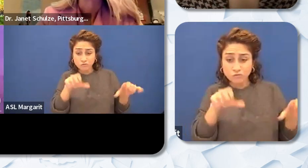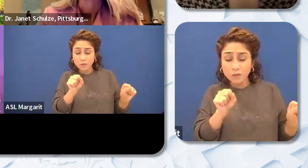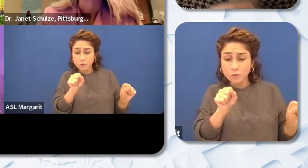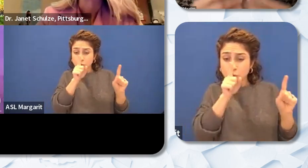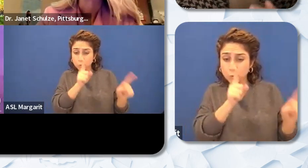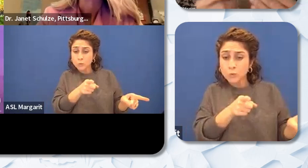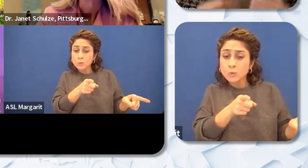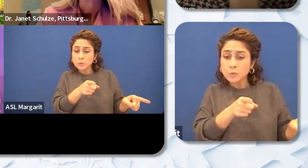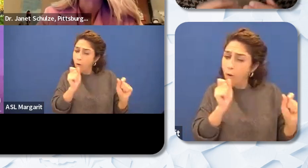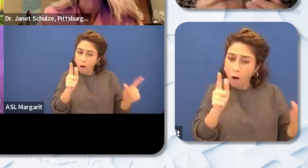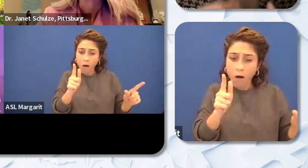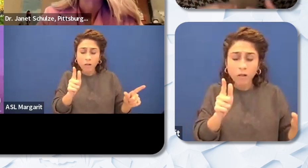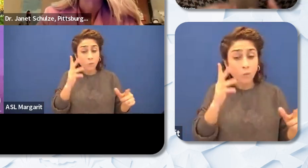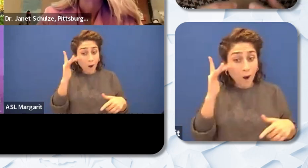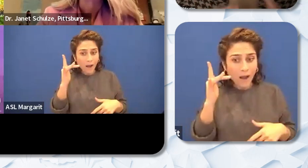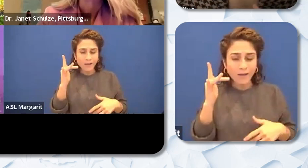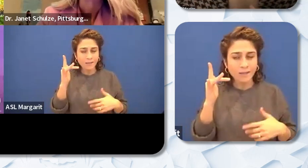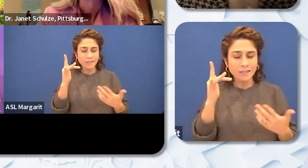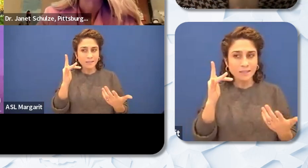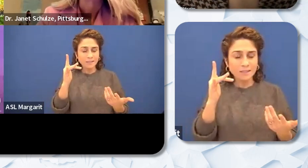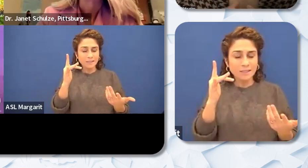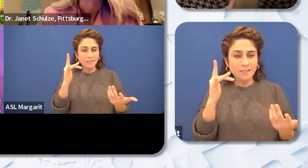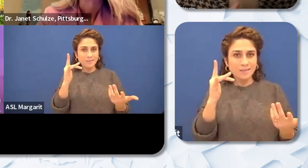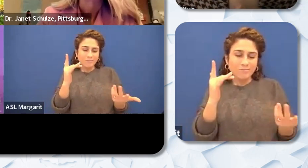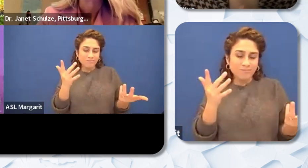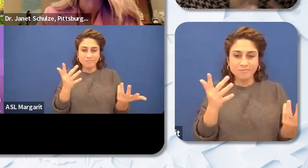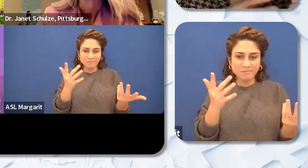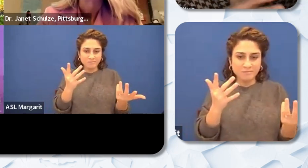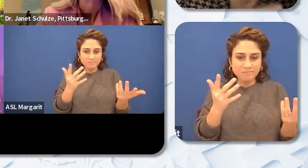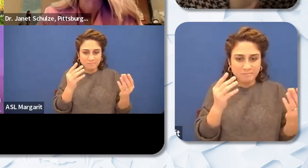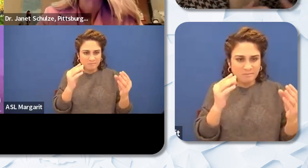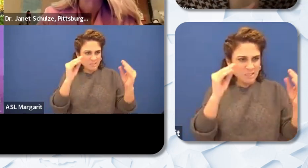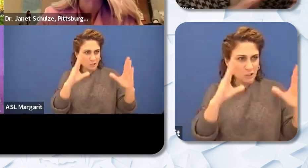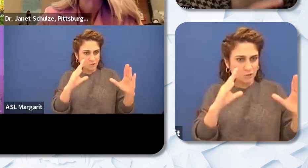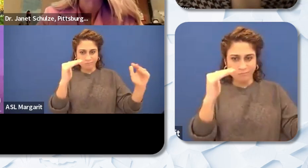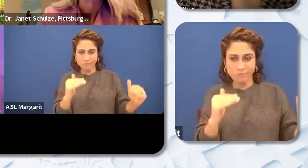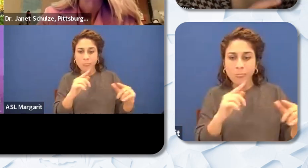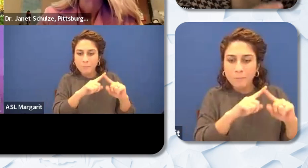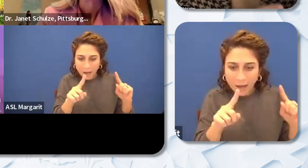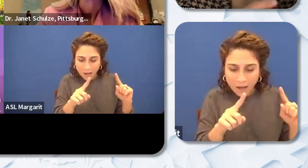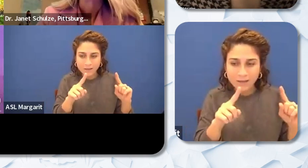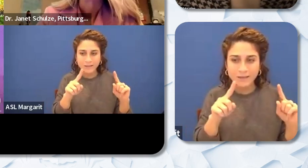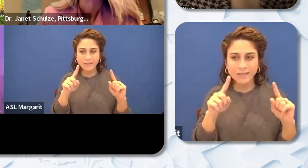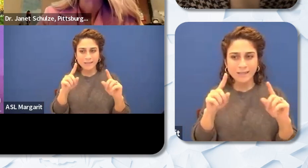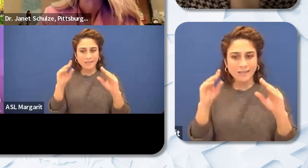Because teachers of color do not have necessarily generational wealth that they can depend on